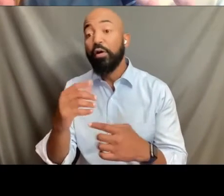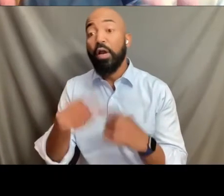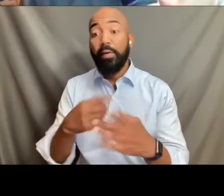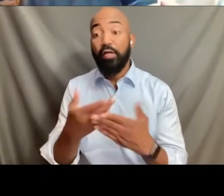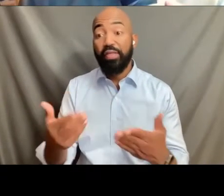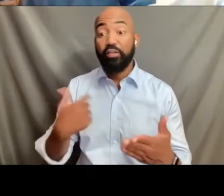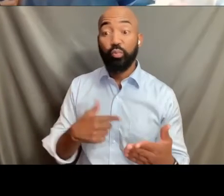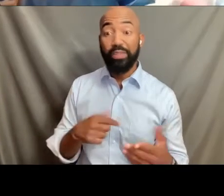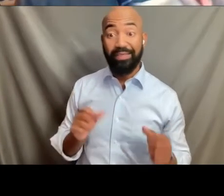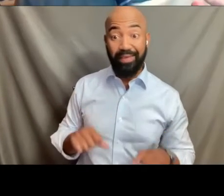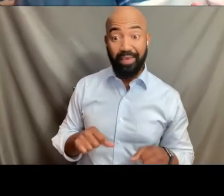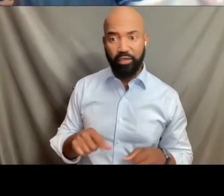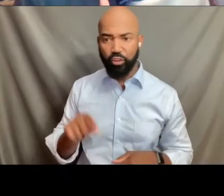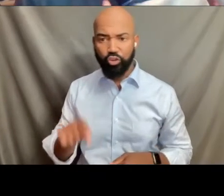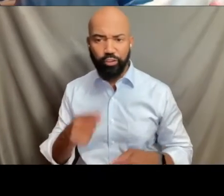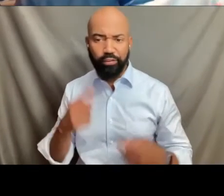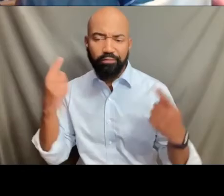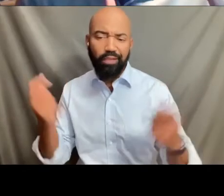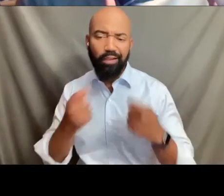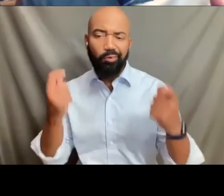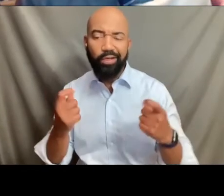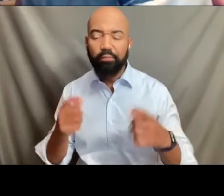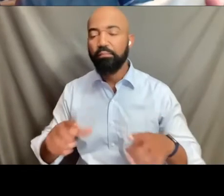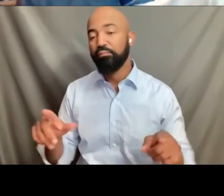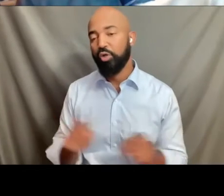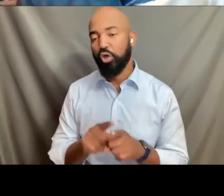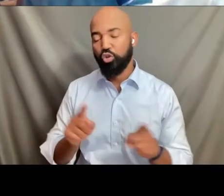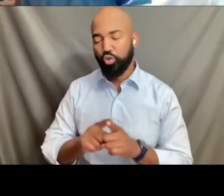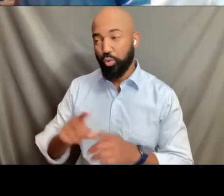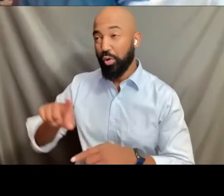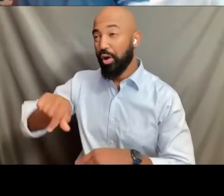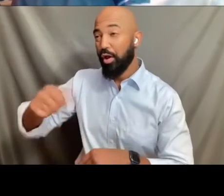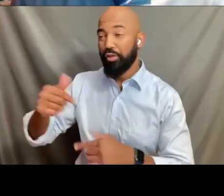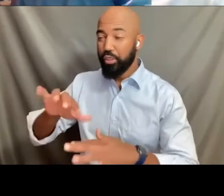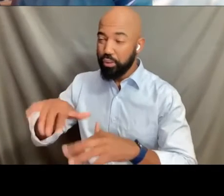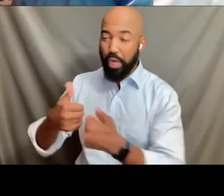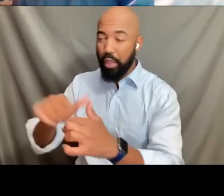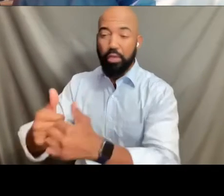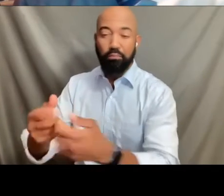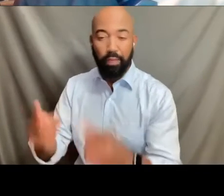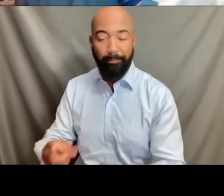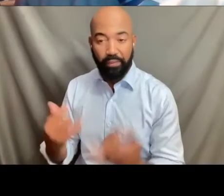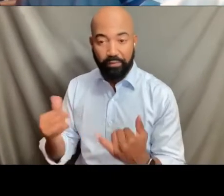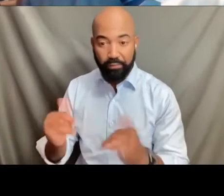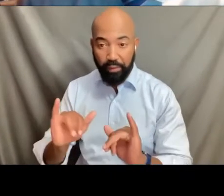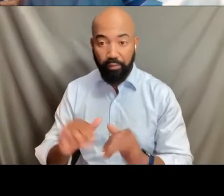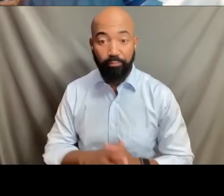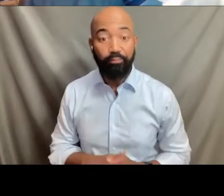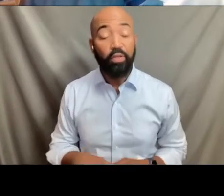and shouldn't celebrate, but also the challenges that are still out there. The Supreme Court has decided to review a case,